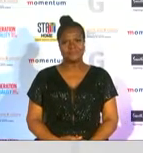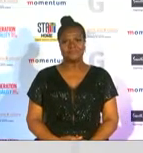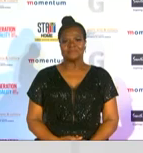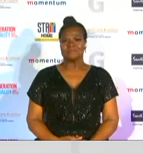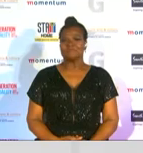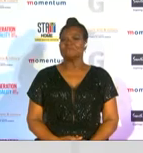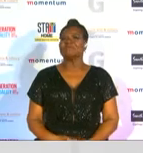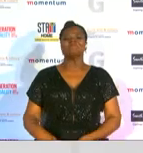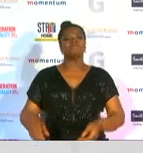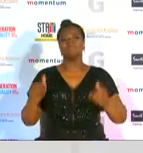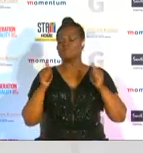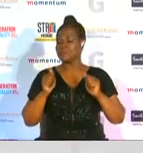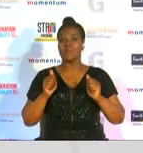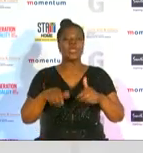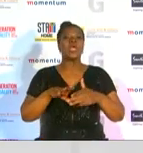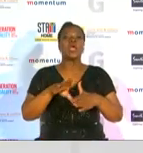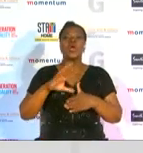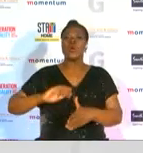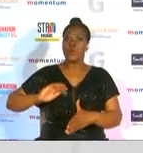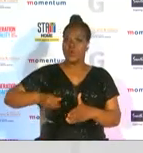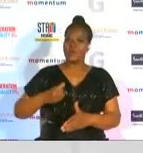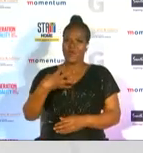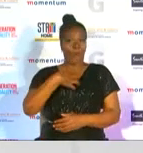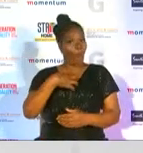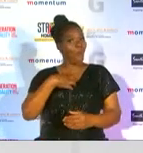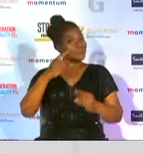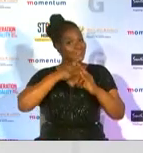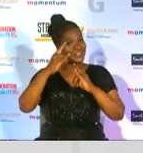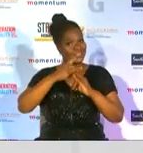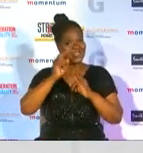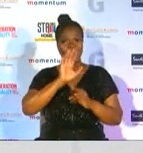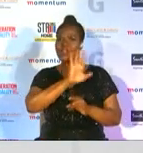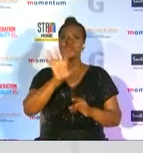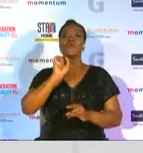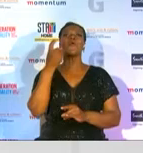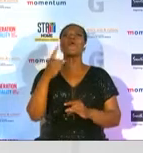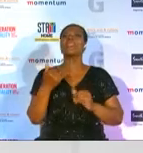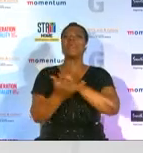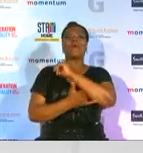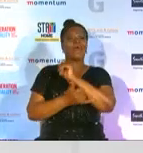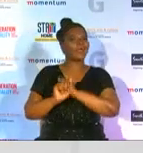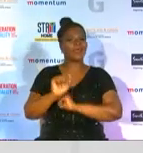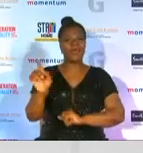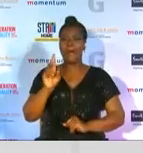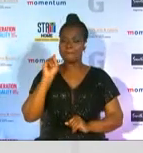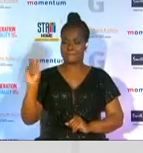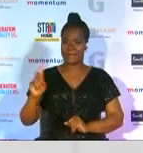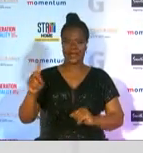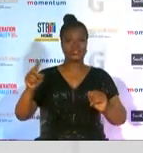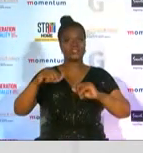example of women who are owning their success not only in the country but across the african continent the second new